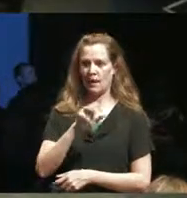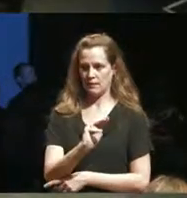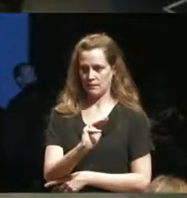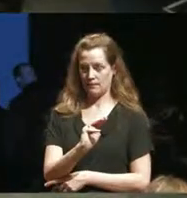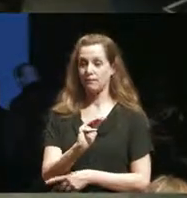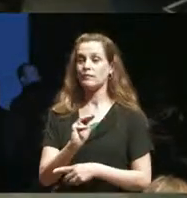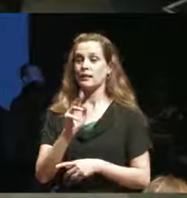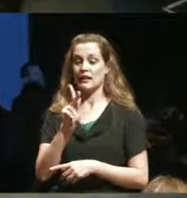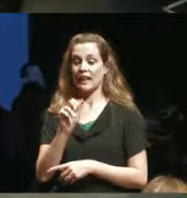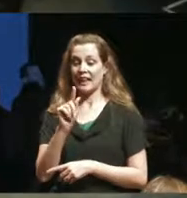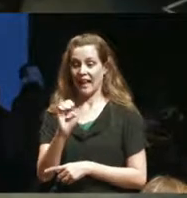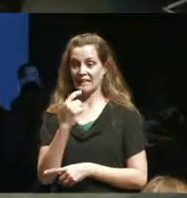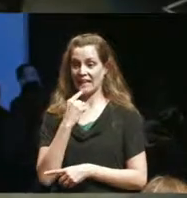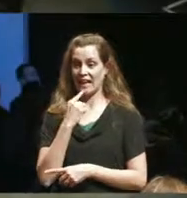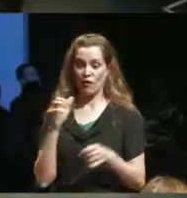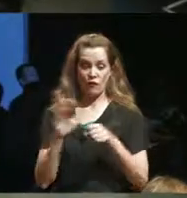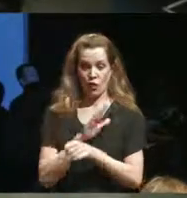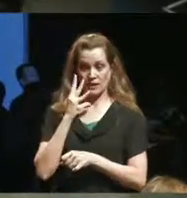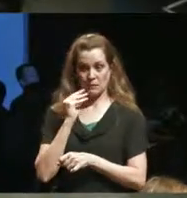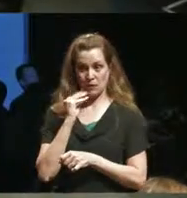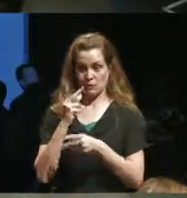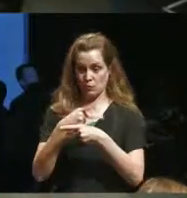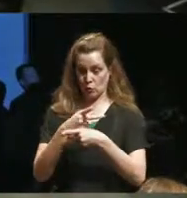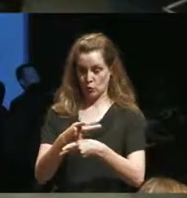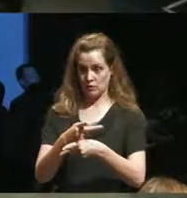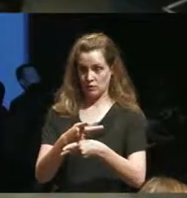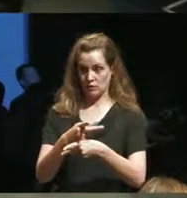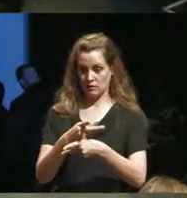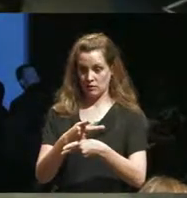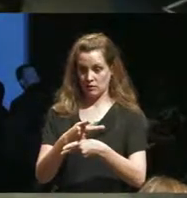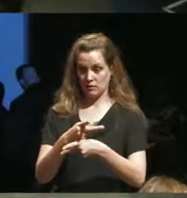that the entire experience of producing this show was promote a vertical